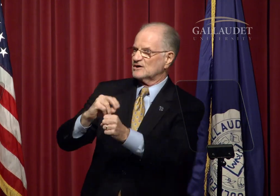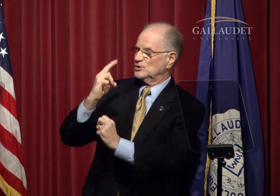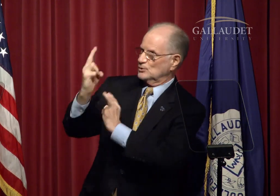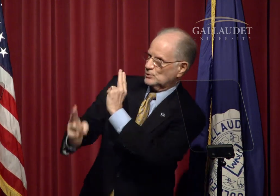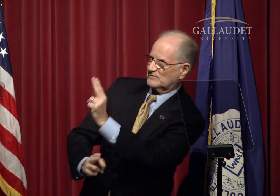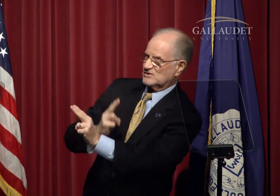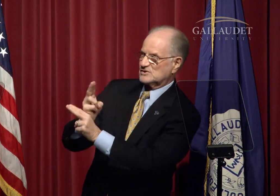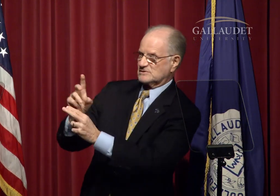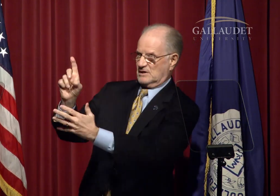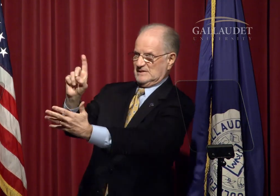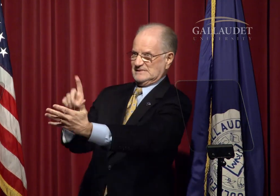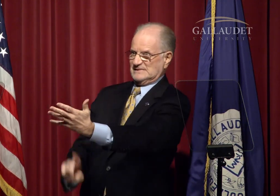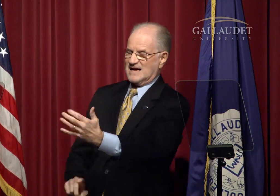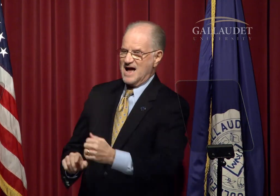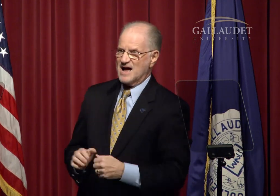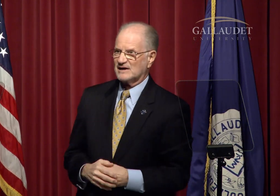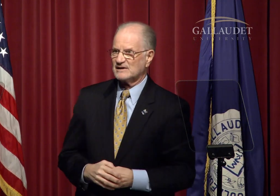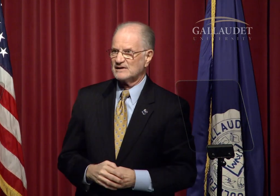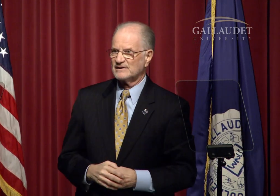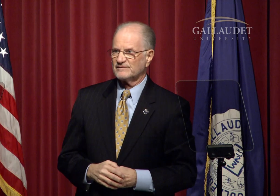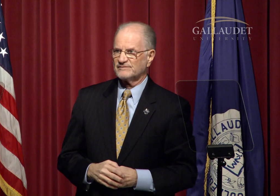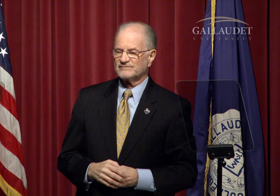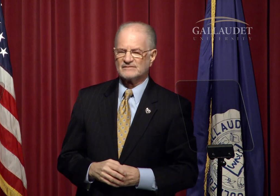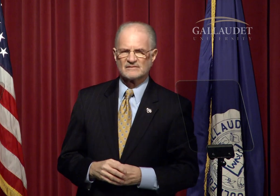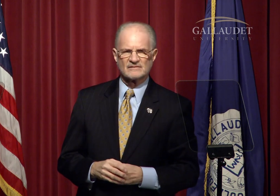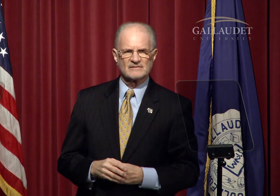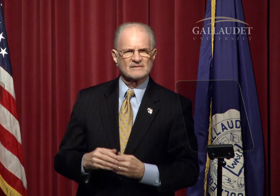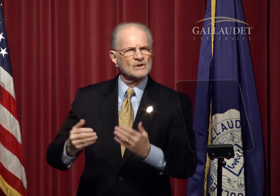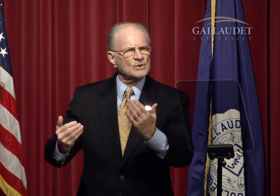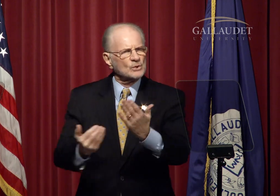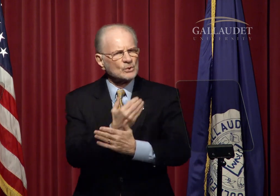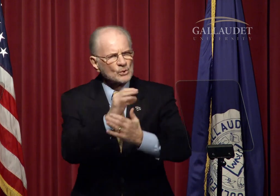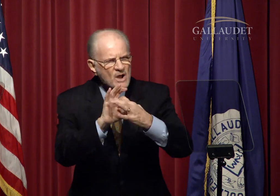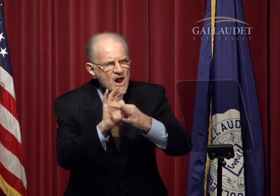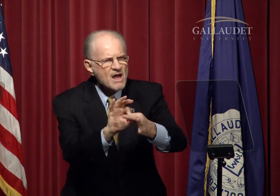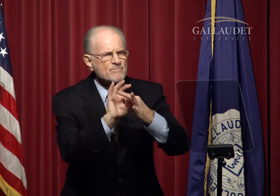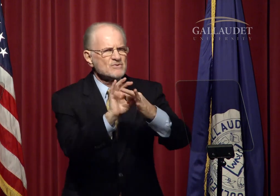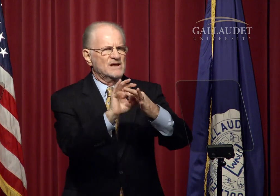it is a leader in universal design.